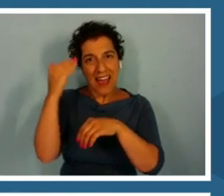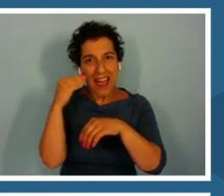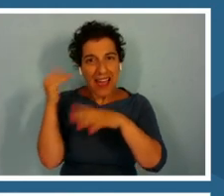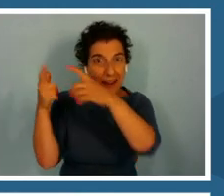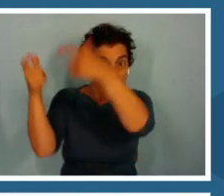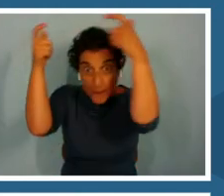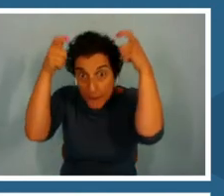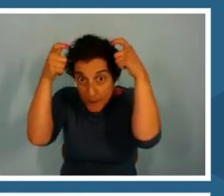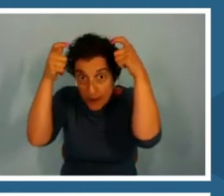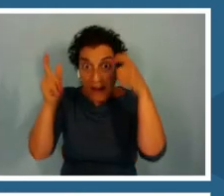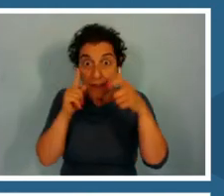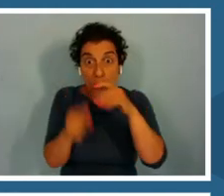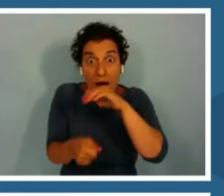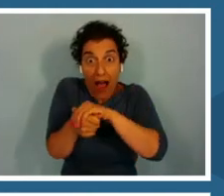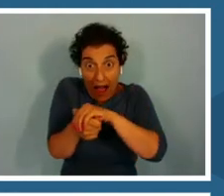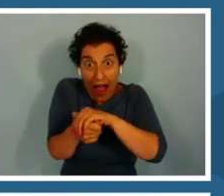which is hilarious to me.